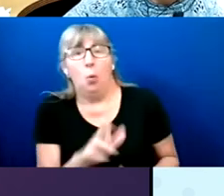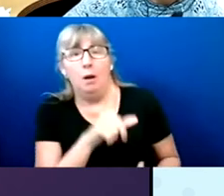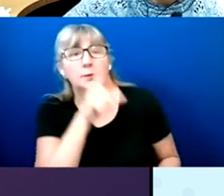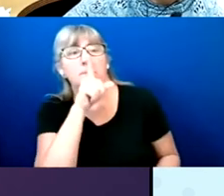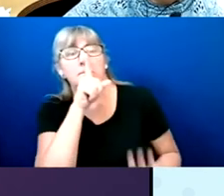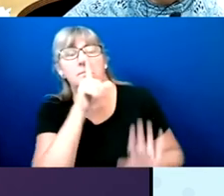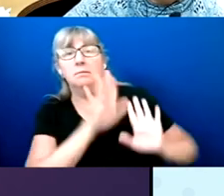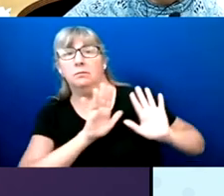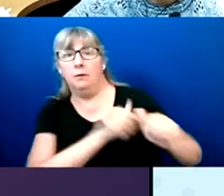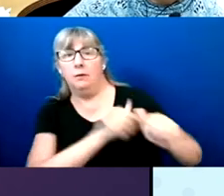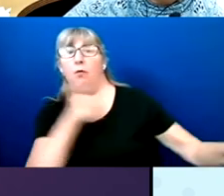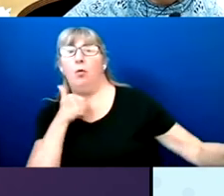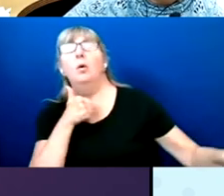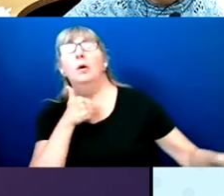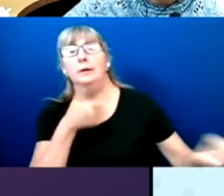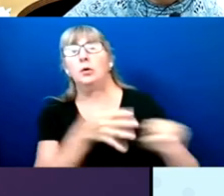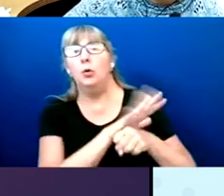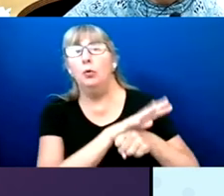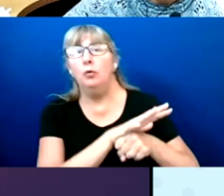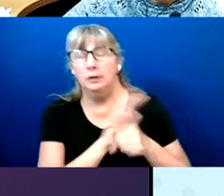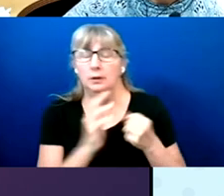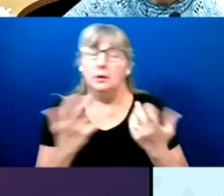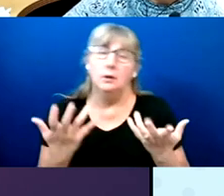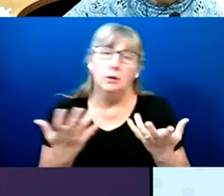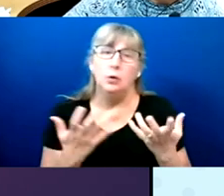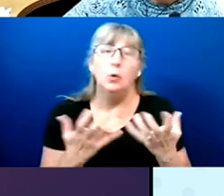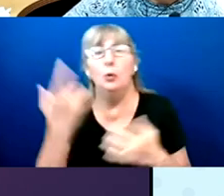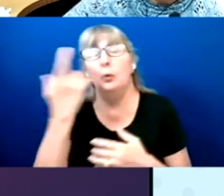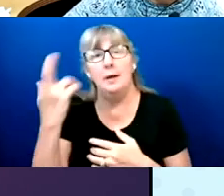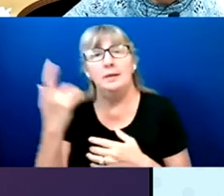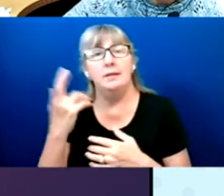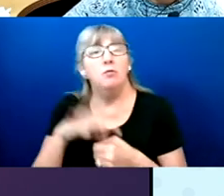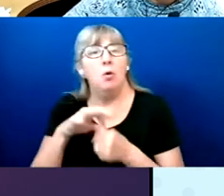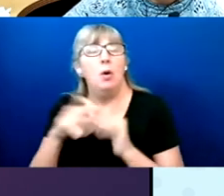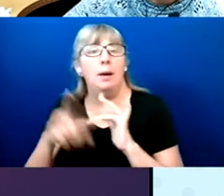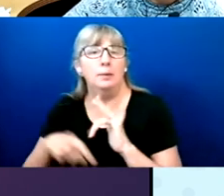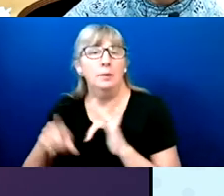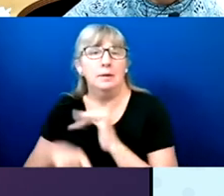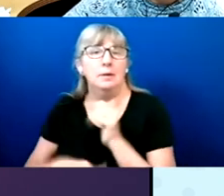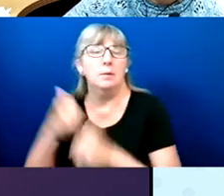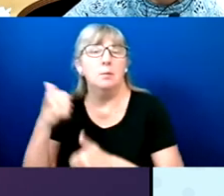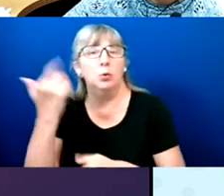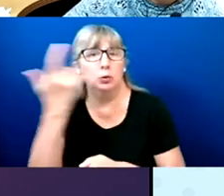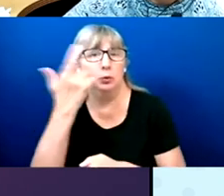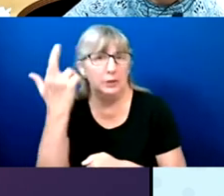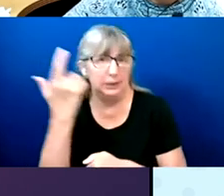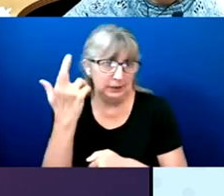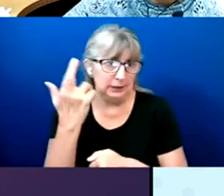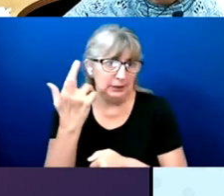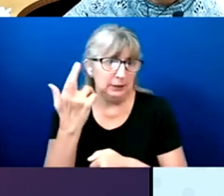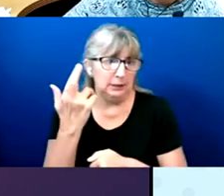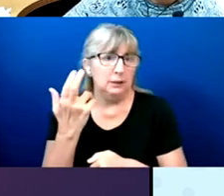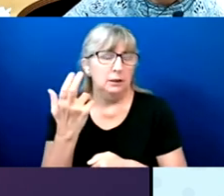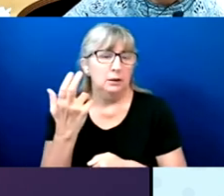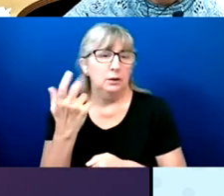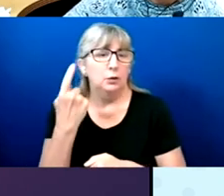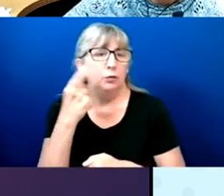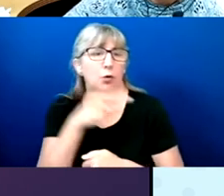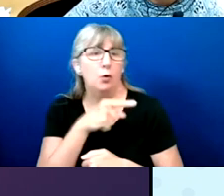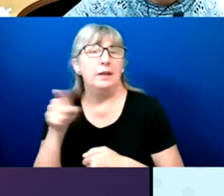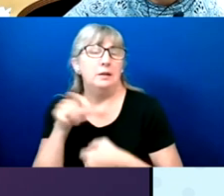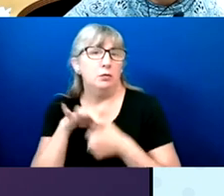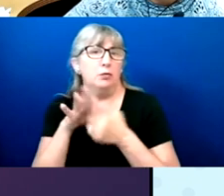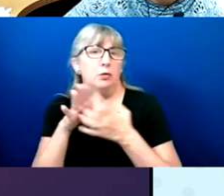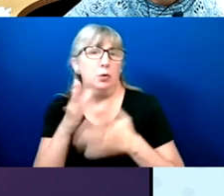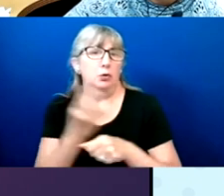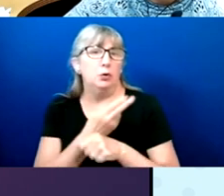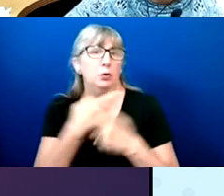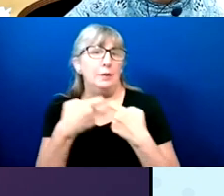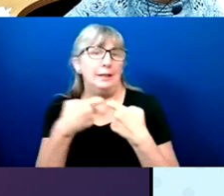So that was the primary reason that was given by these voters who used the electronic ballot